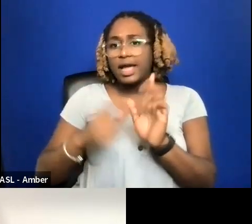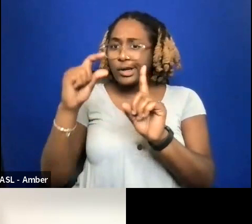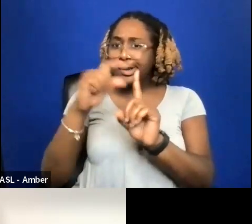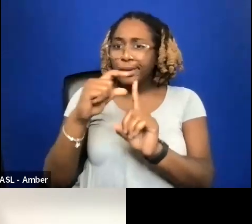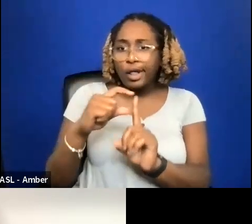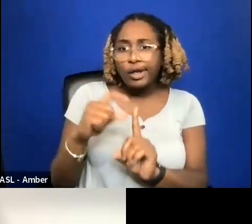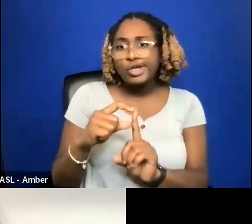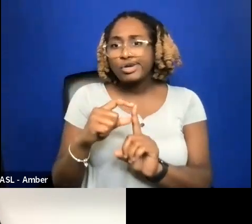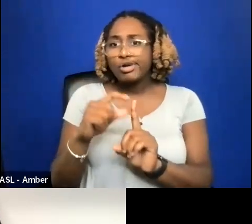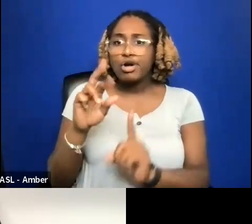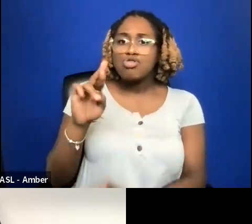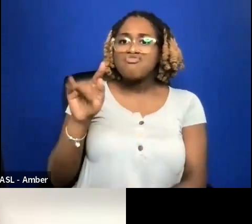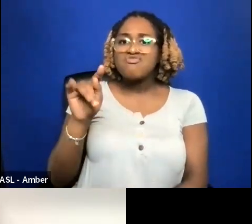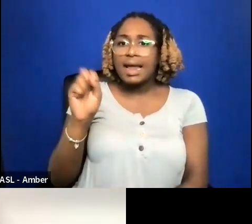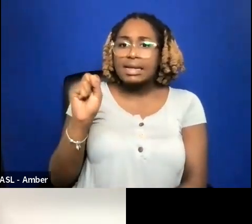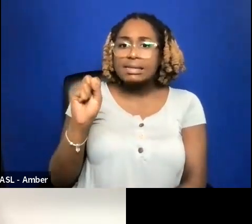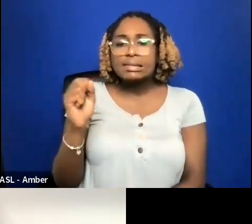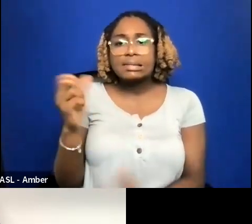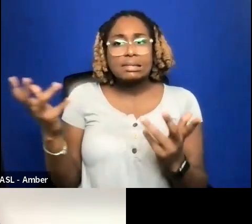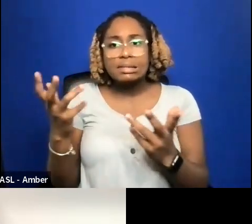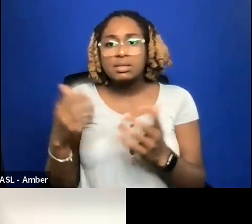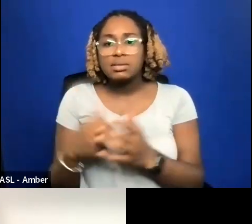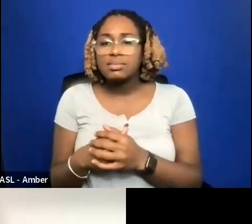IDENTIFY THOSE TERMINOLOGY OR RATES?